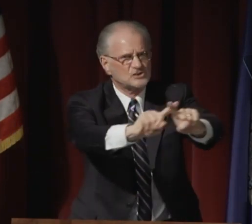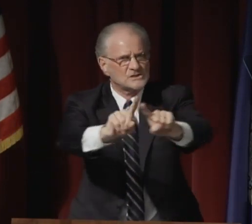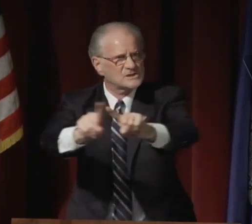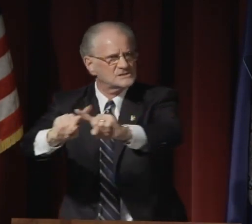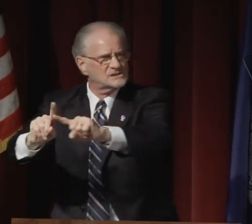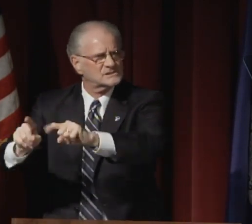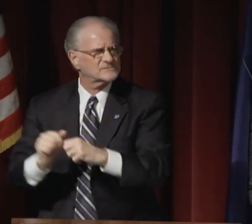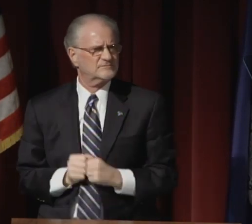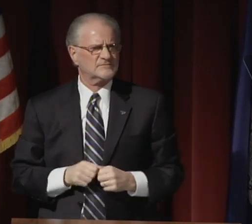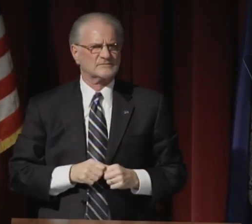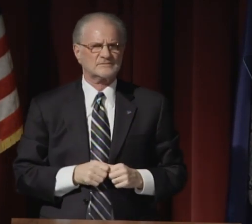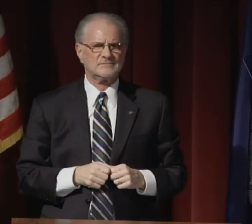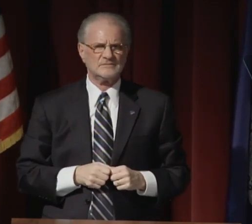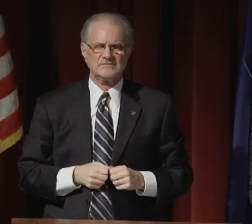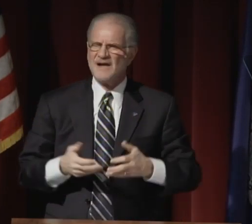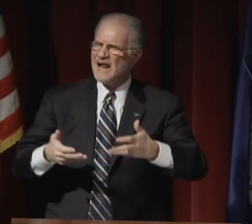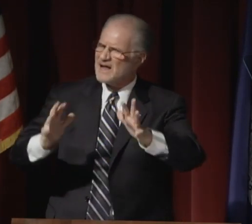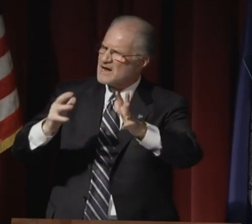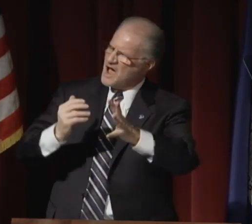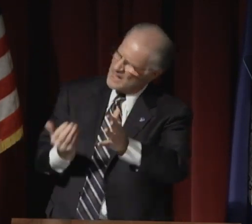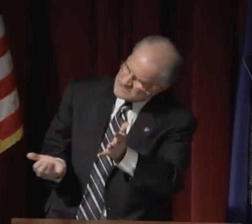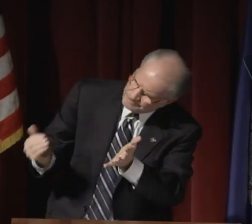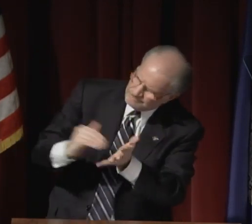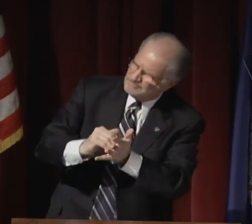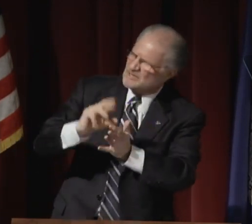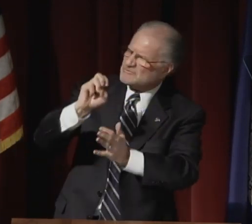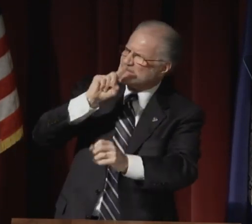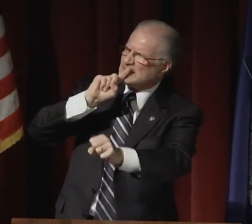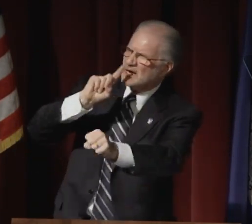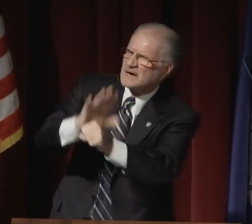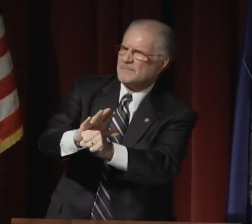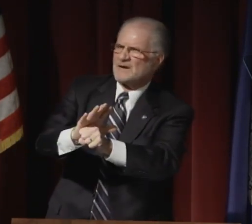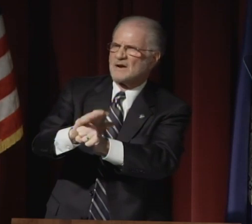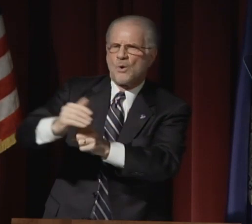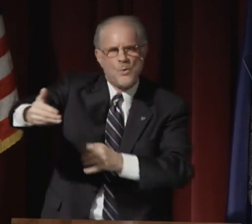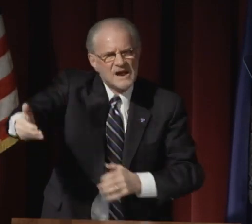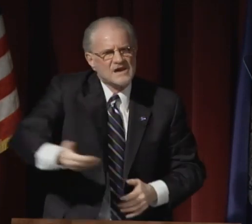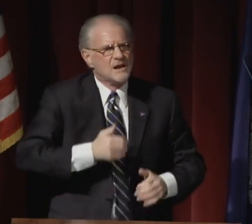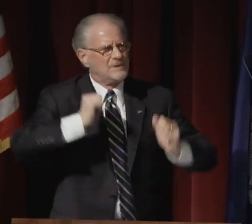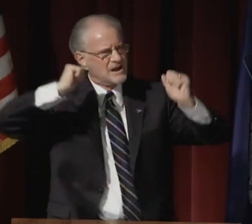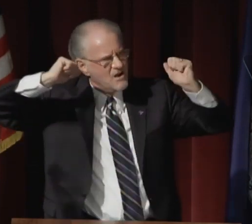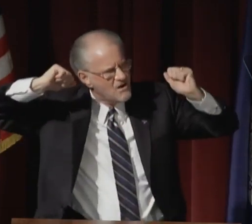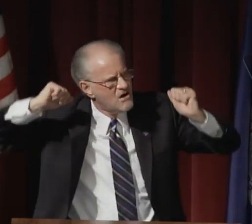Let us recommit to accepting differences.